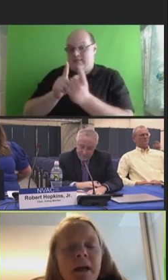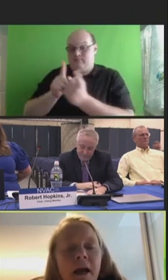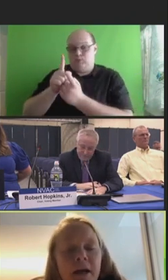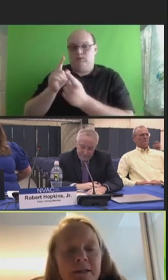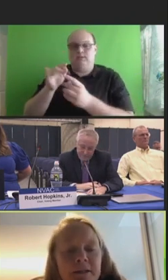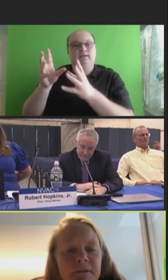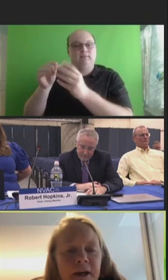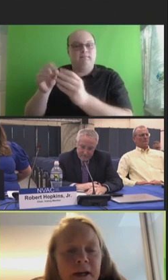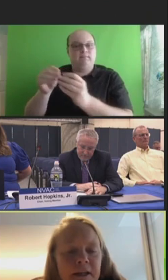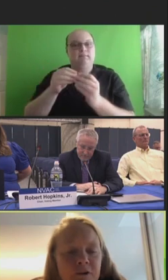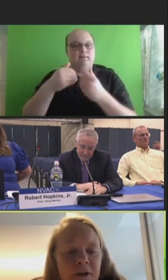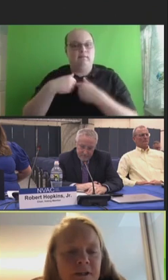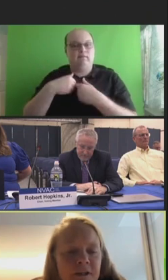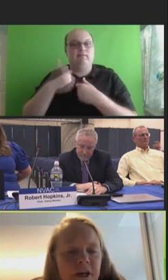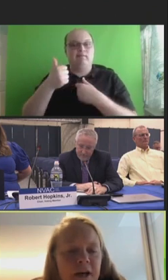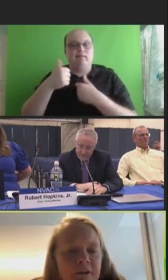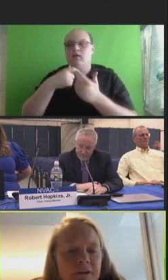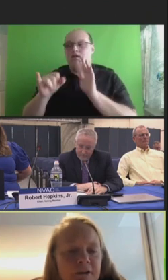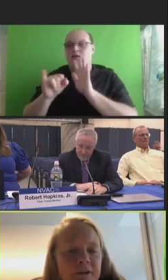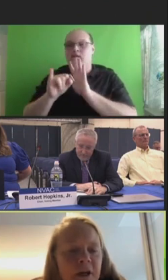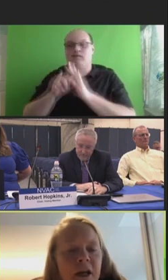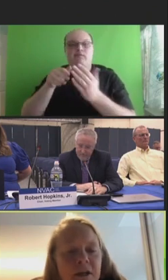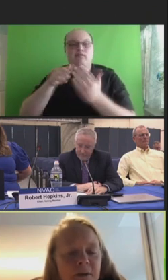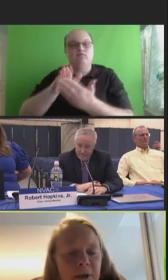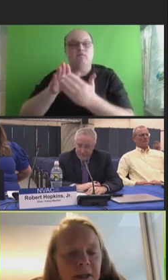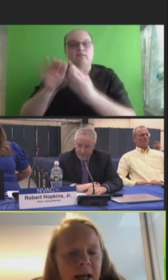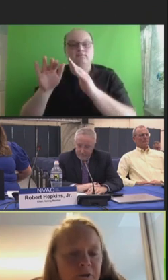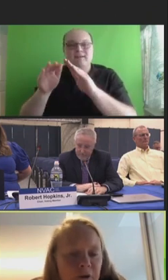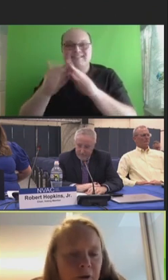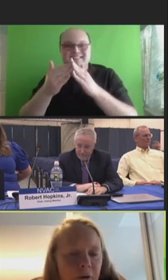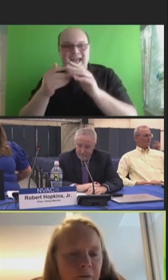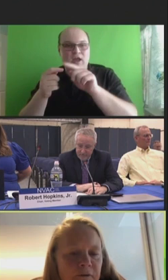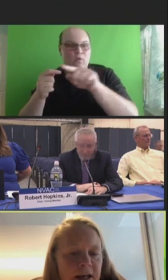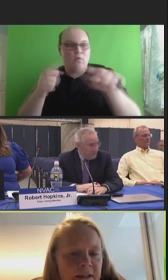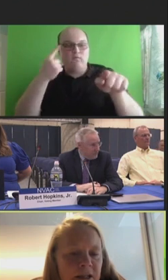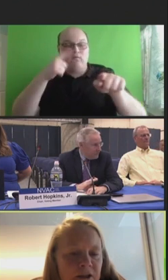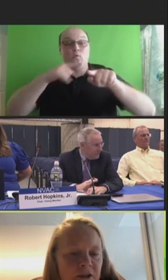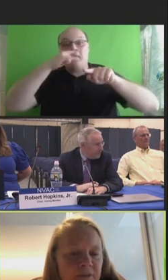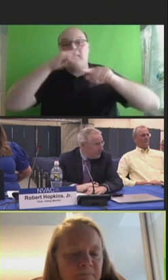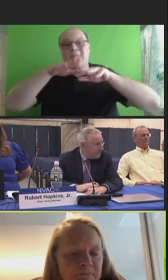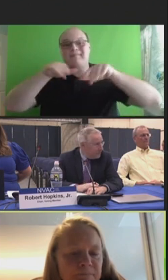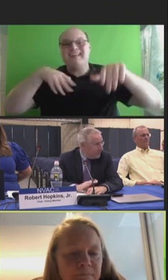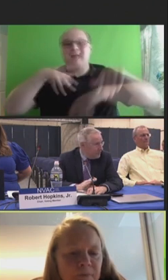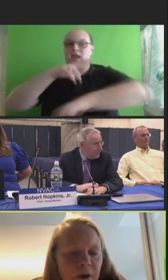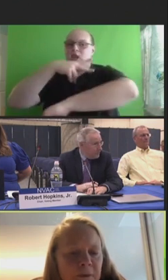We held 10 in-person regional meetings, identifying and addressing challenges to pediatric COVID vaccinations.